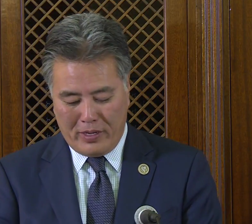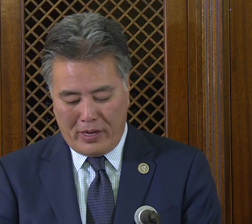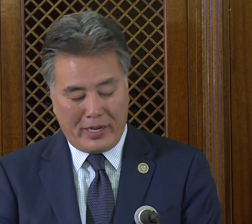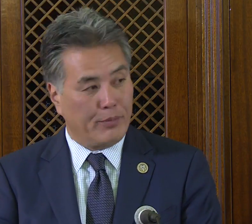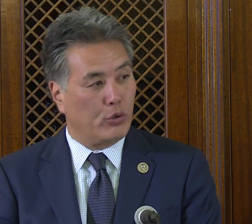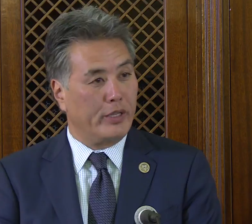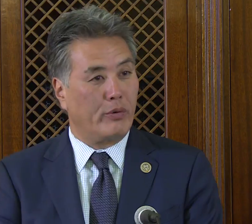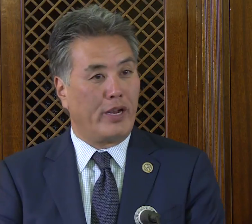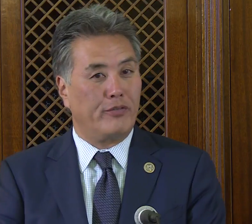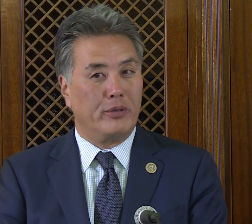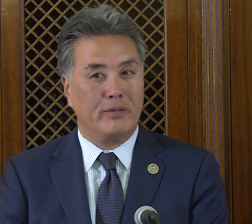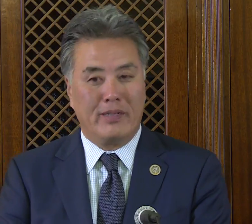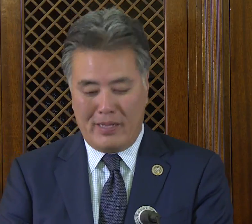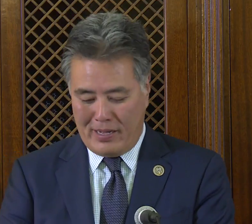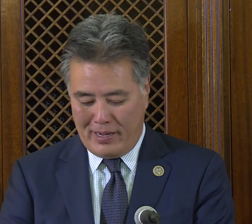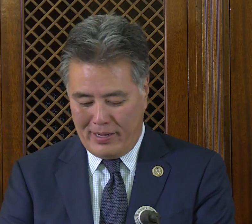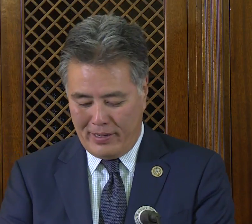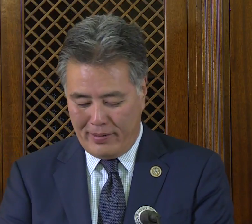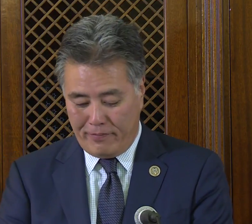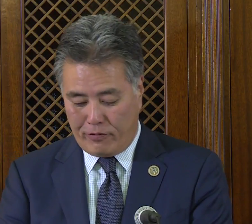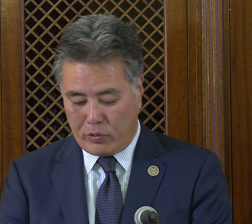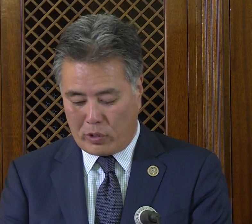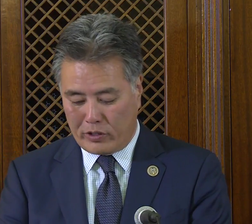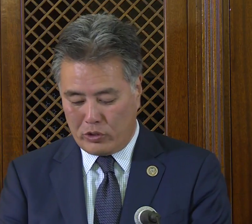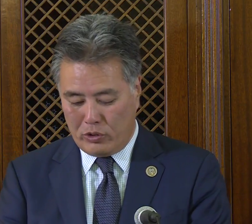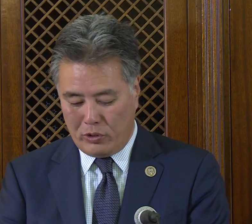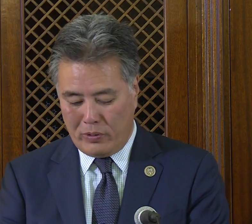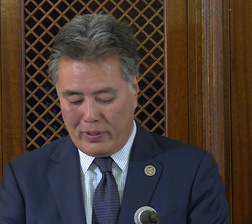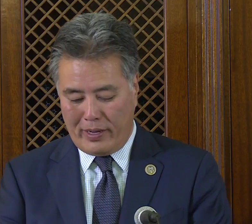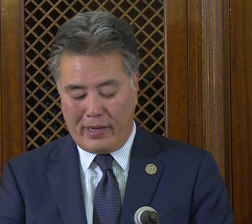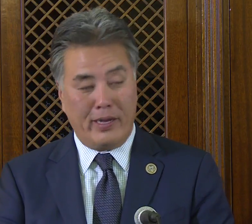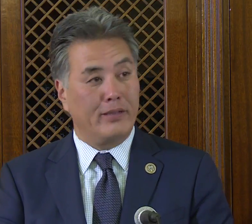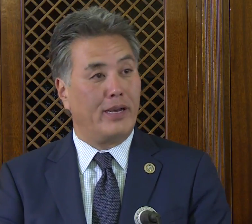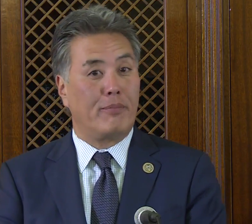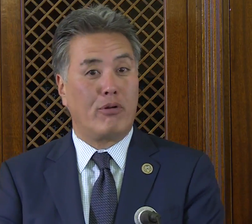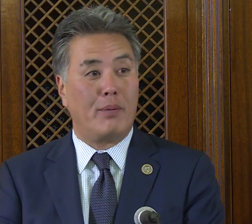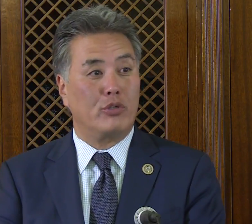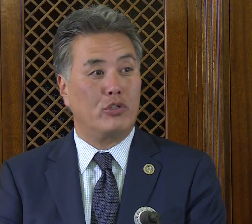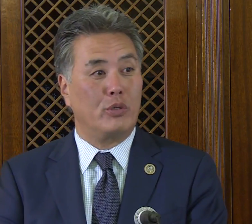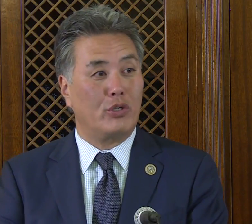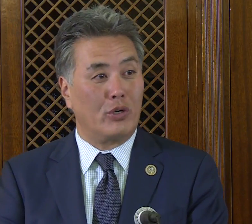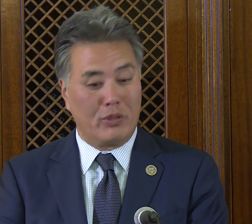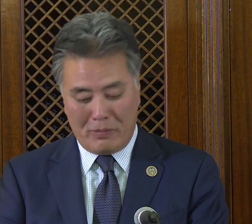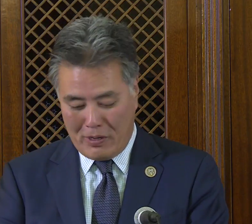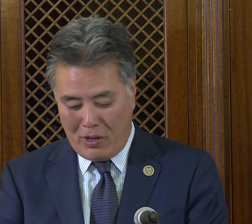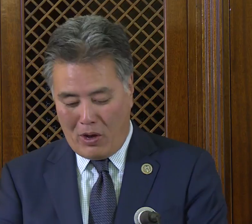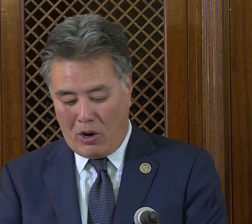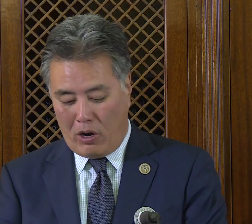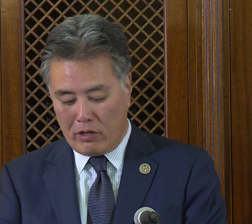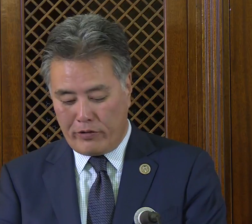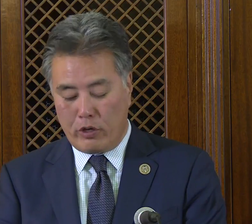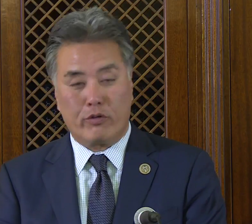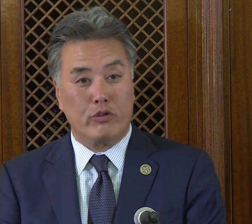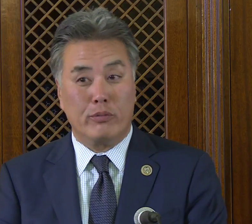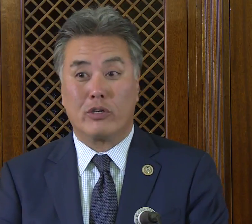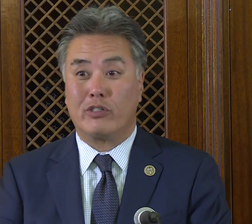I am truly grateful for the work that you do, and I promise to return all of the overdue books